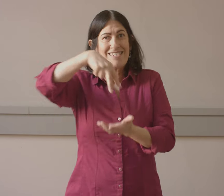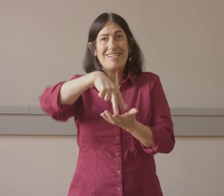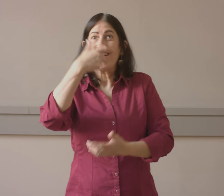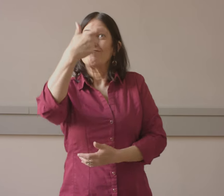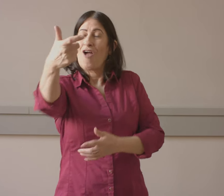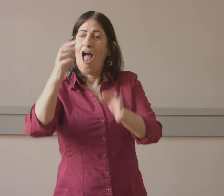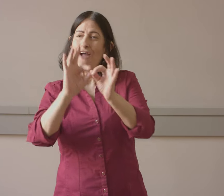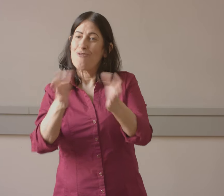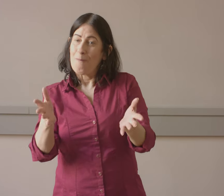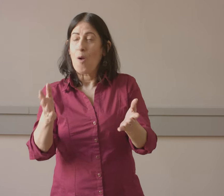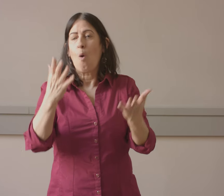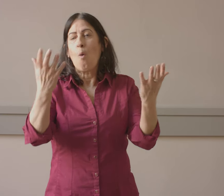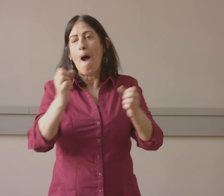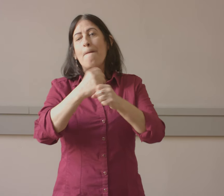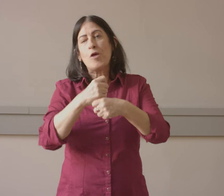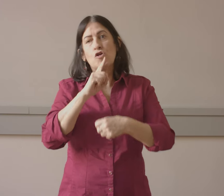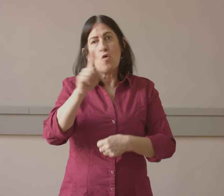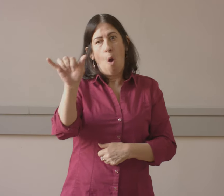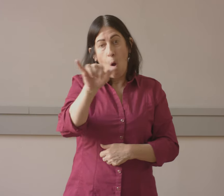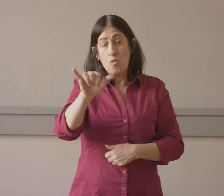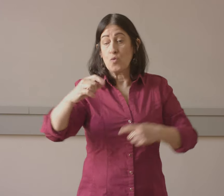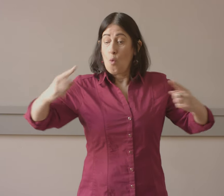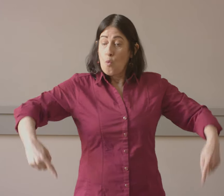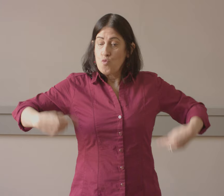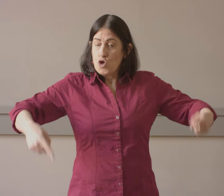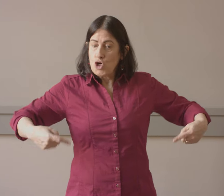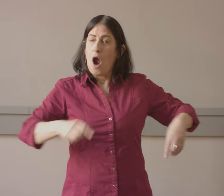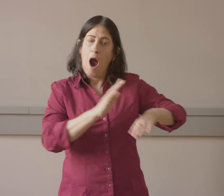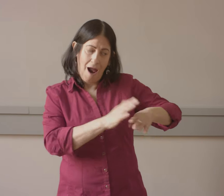wheelchairs also need to see interpreters, or and just what's